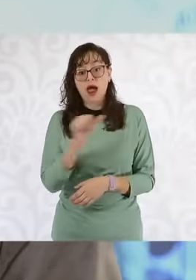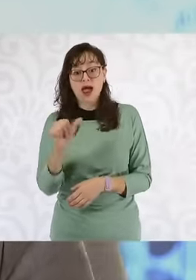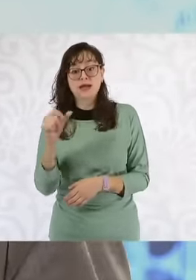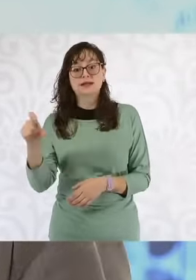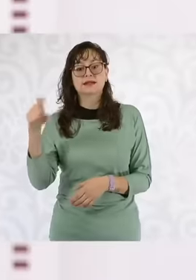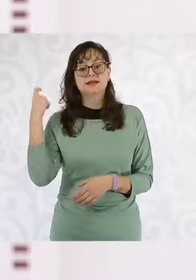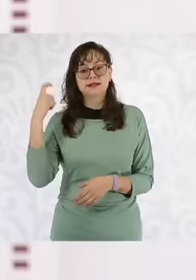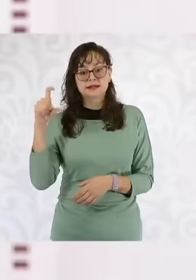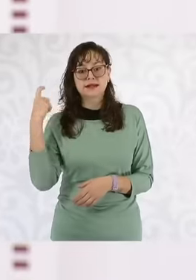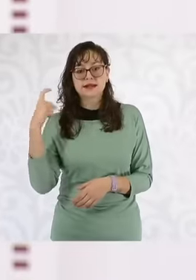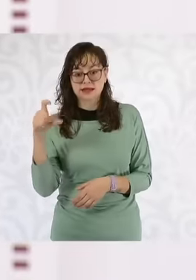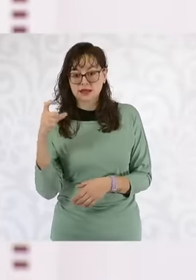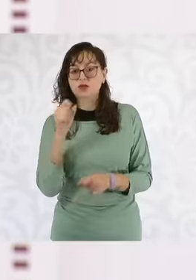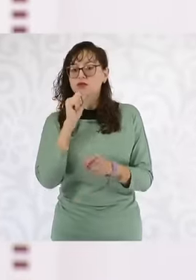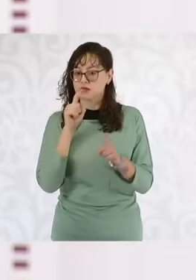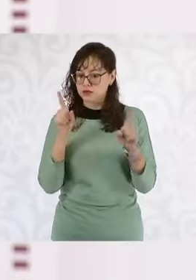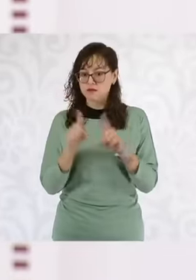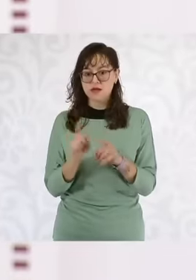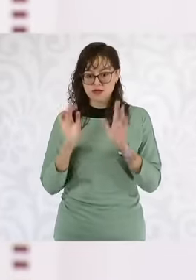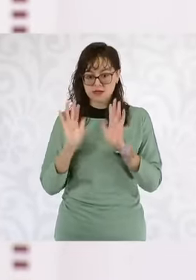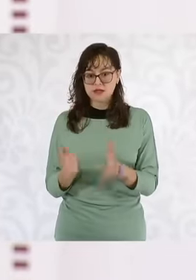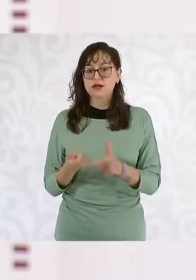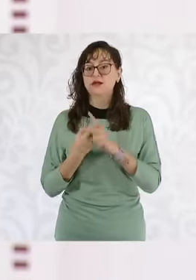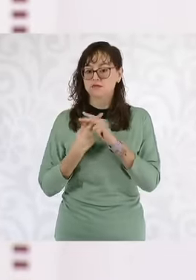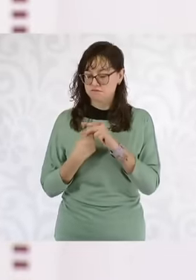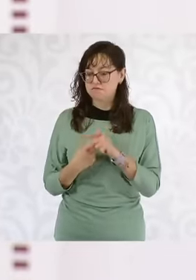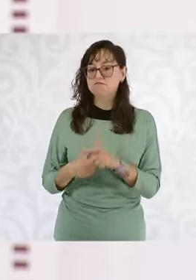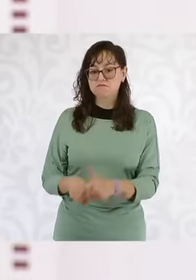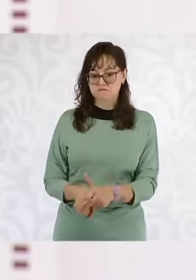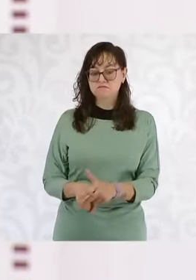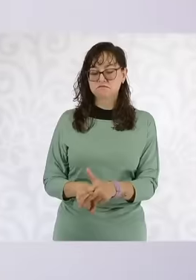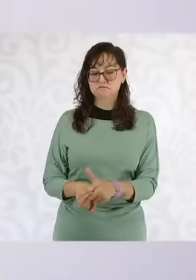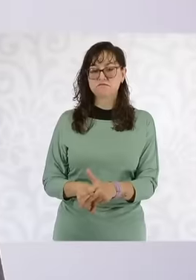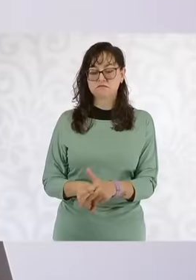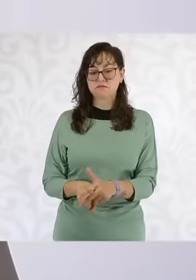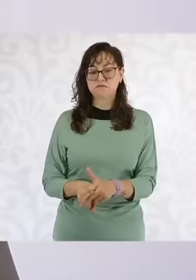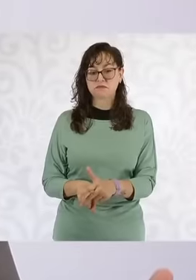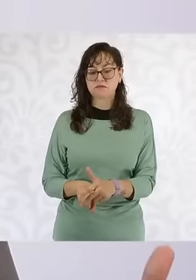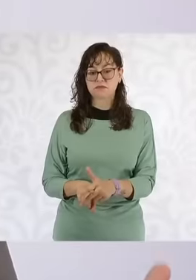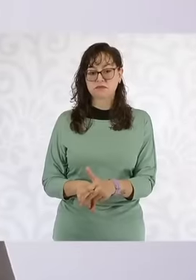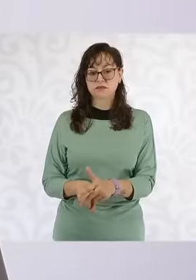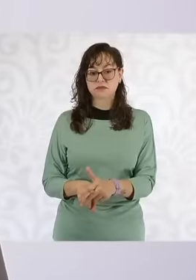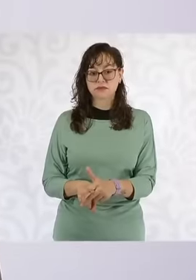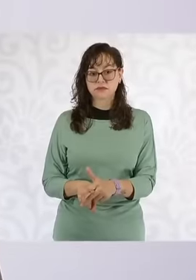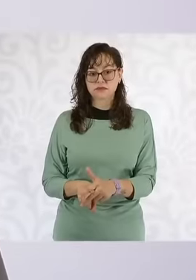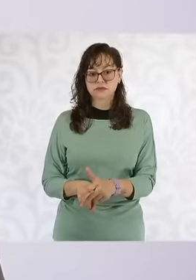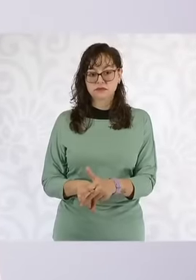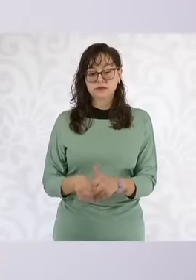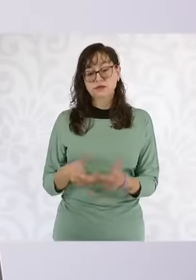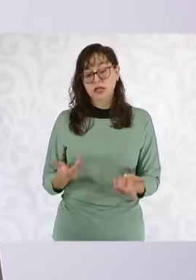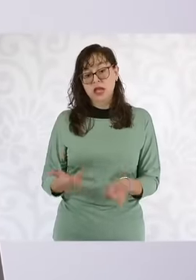studies have also already begun in support of the Secretariat of National Defense the time savings In time